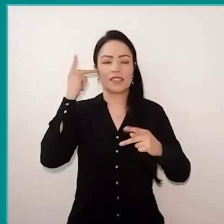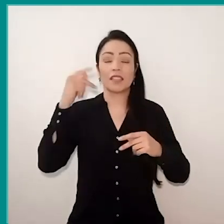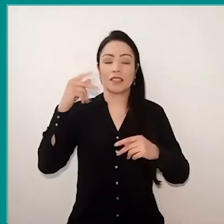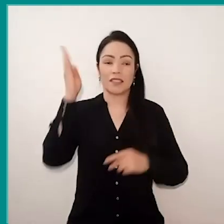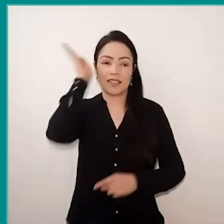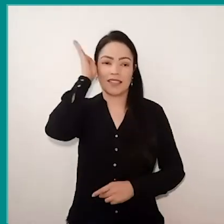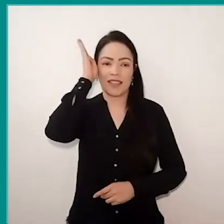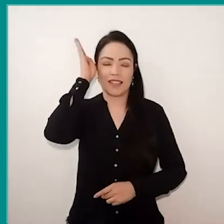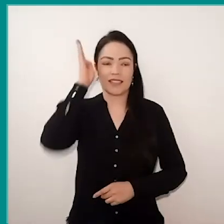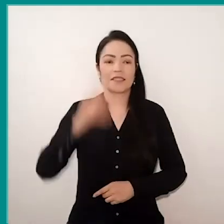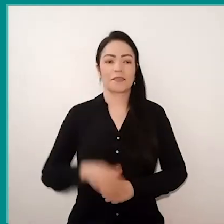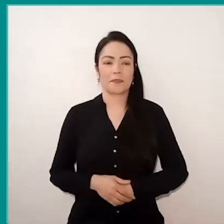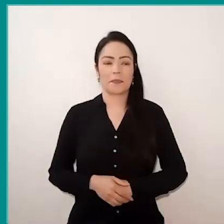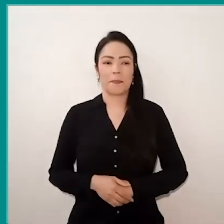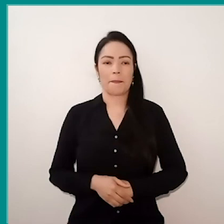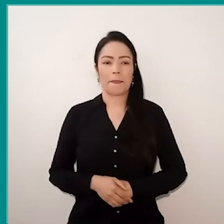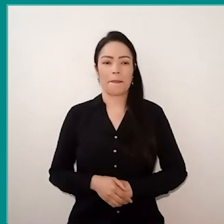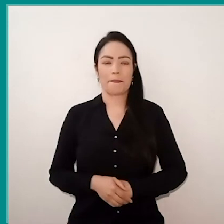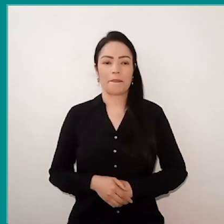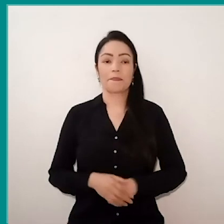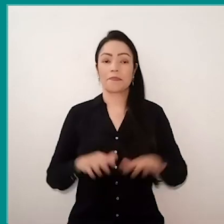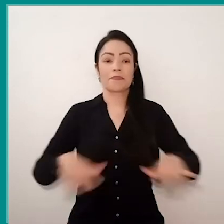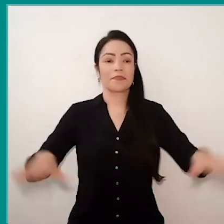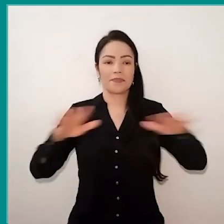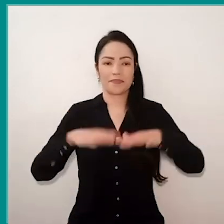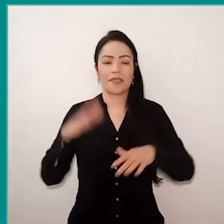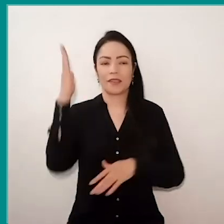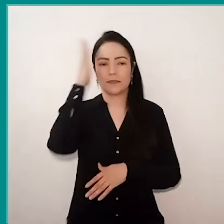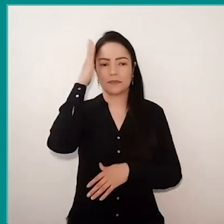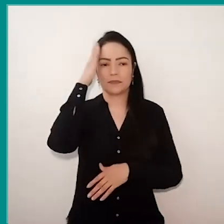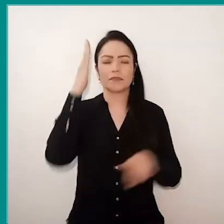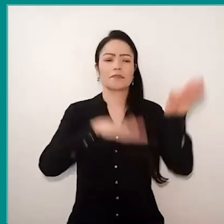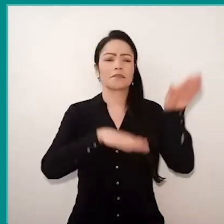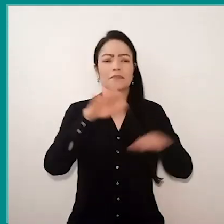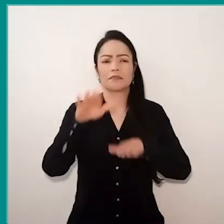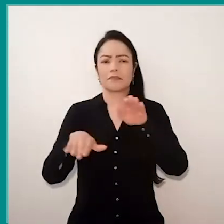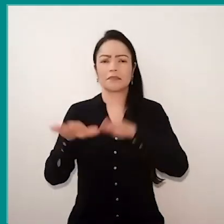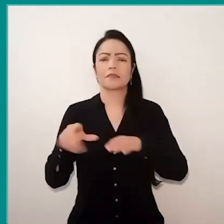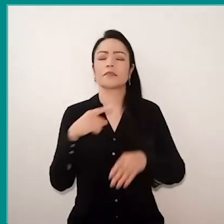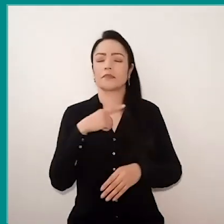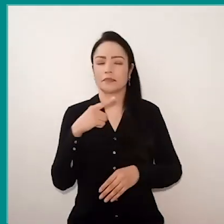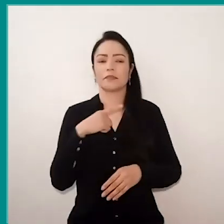First of all, I mean we all know of brutal inequalities that devastate our country,